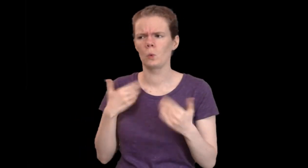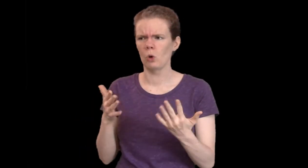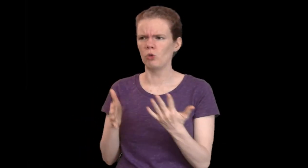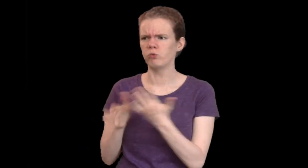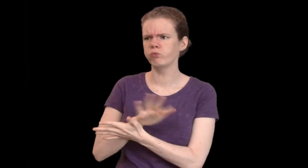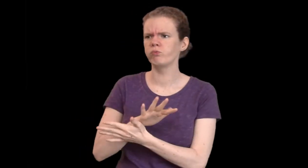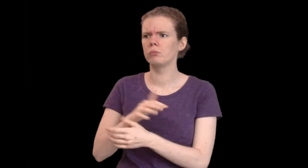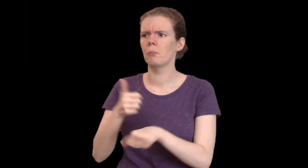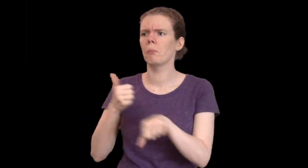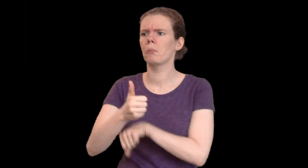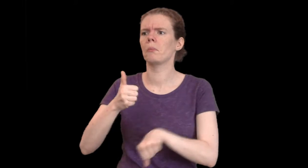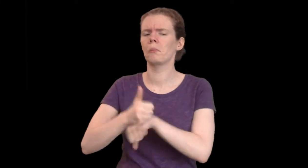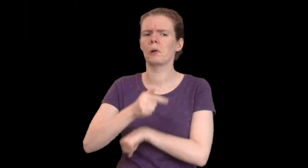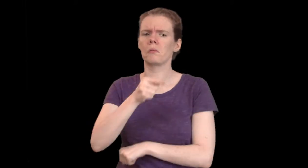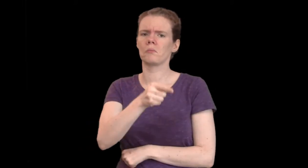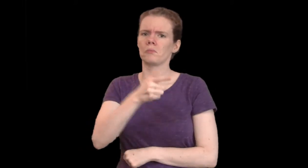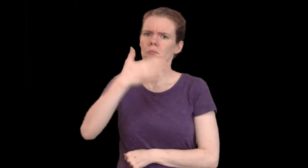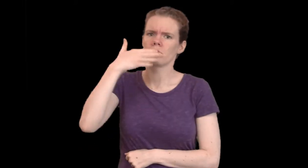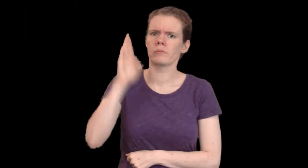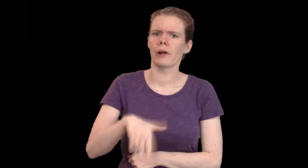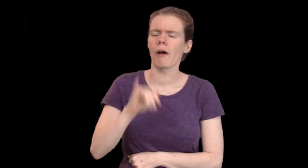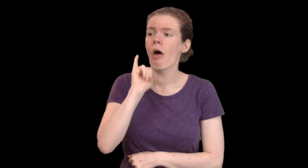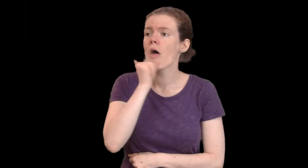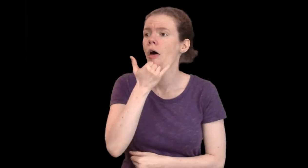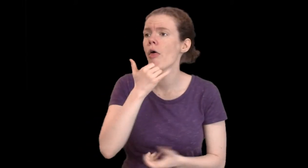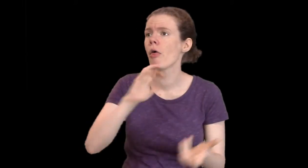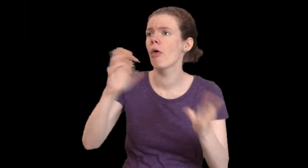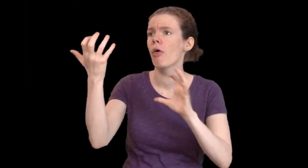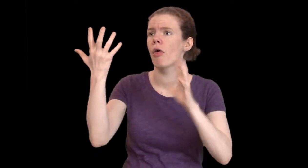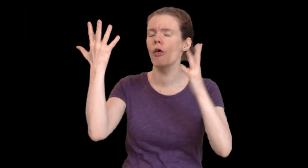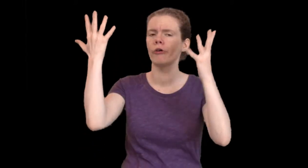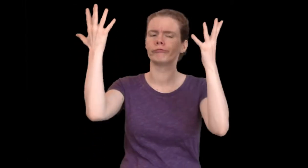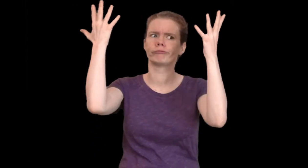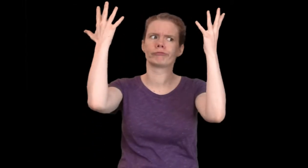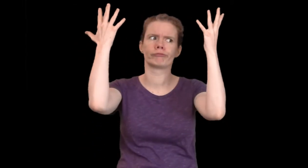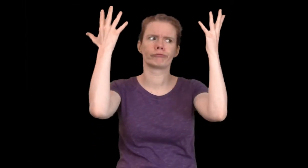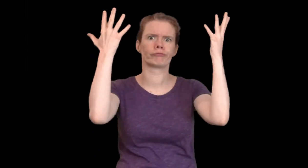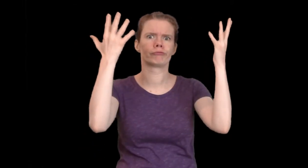His actions put the blame on others, not himself.